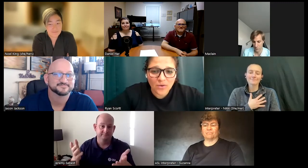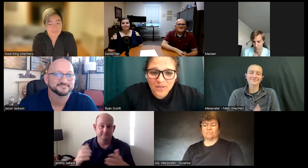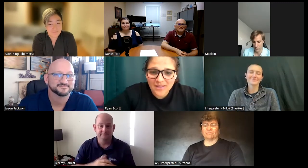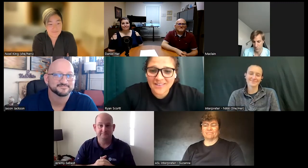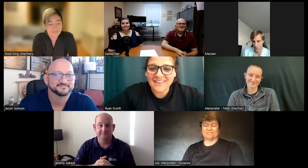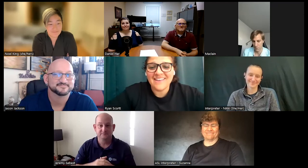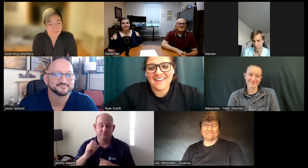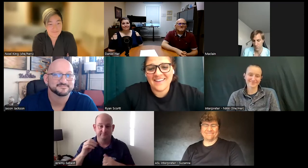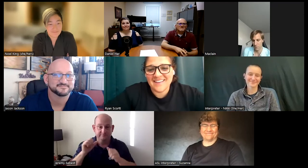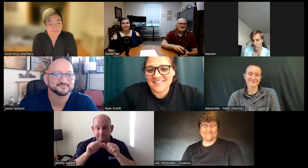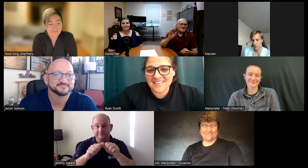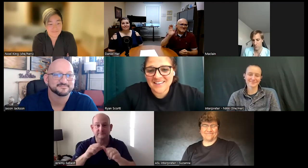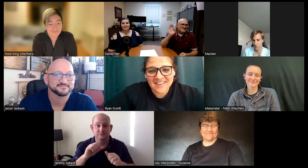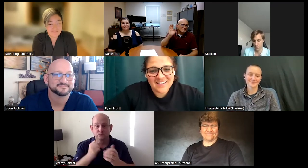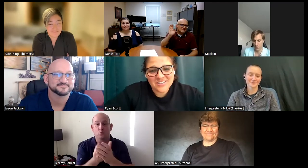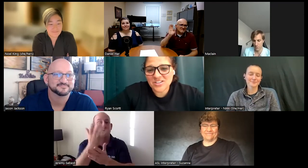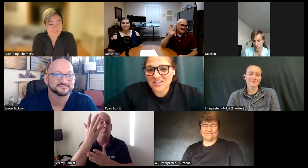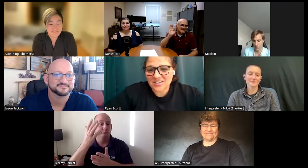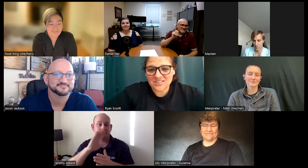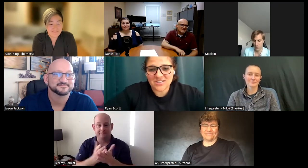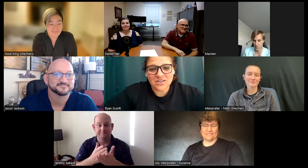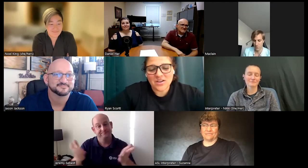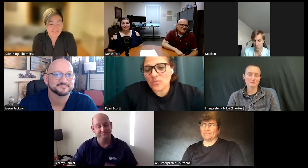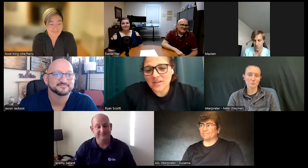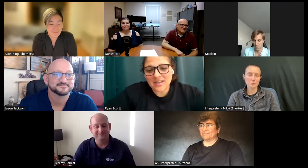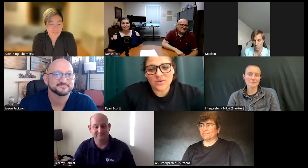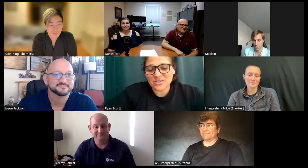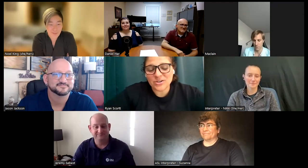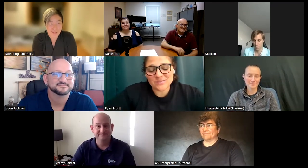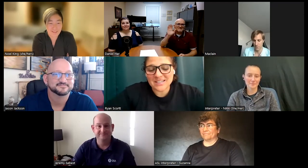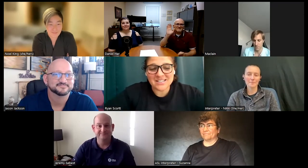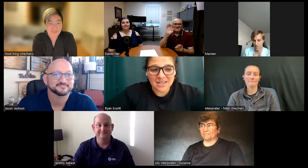going and she is really always encouraging me to